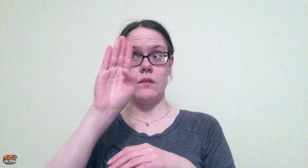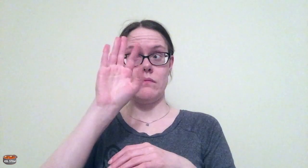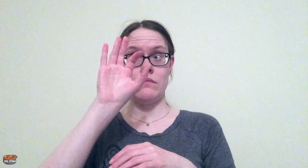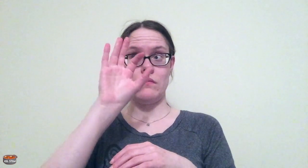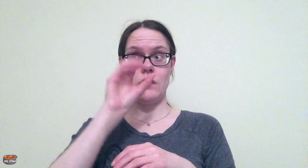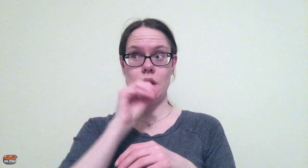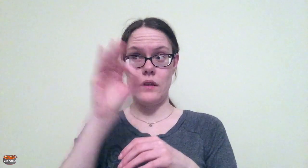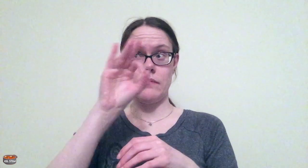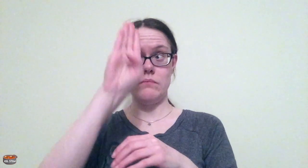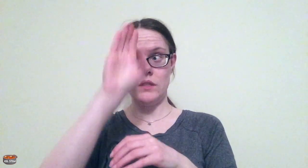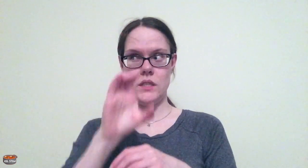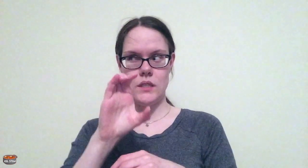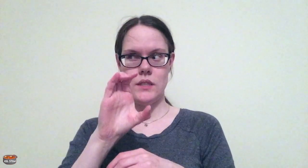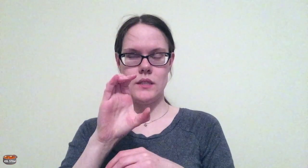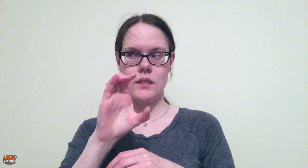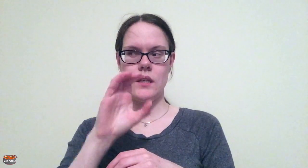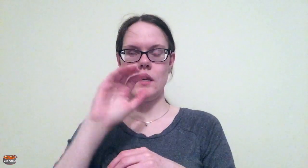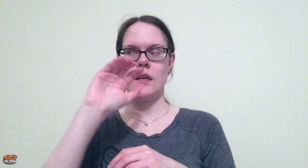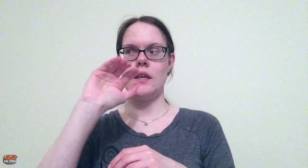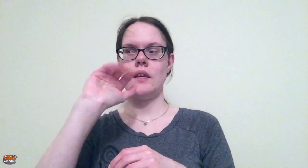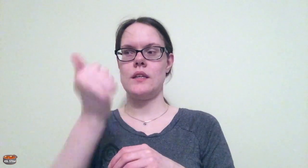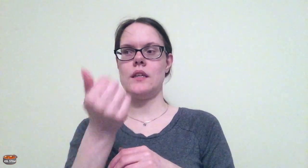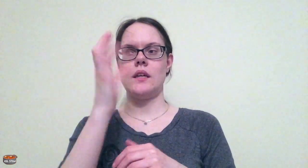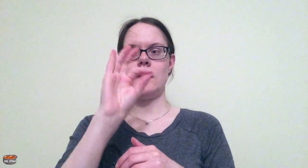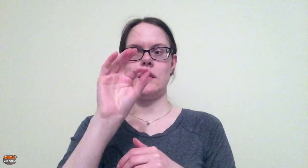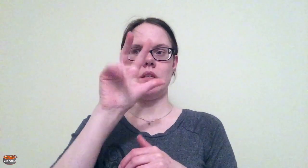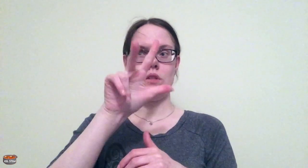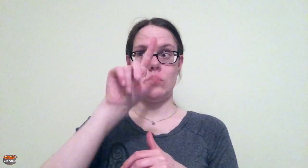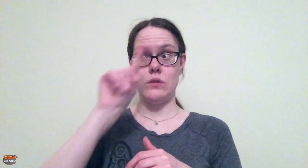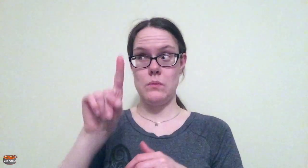to be admitted to the University of British Columbia.